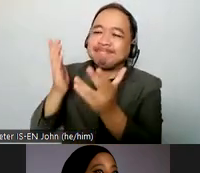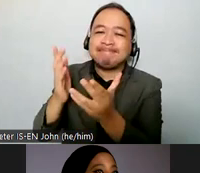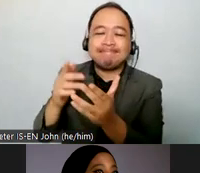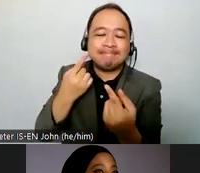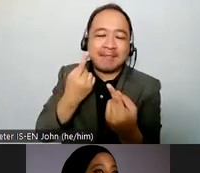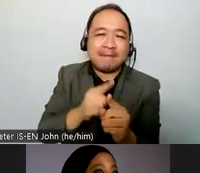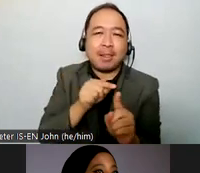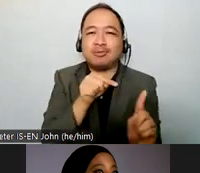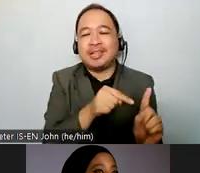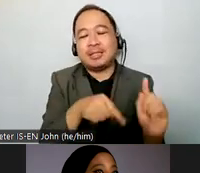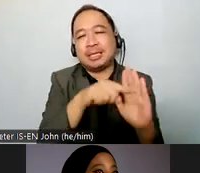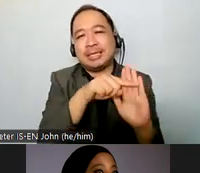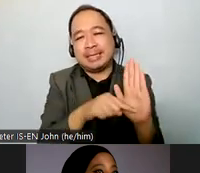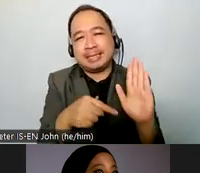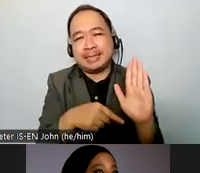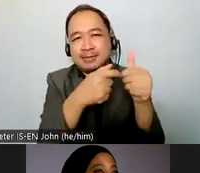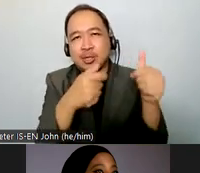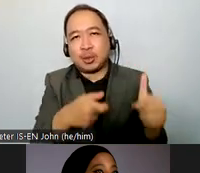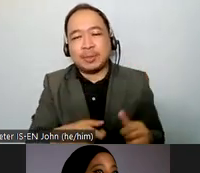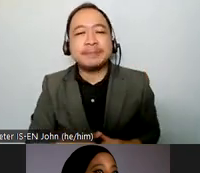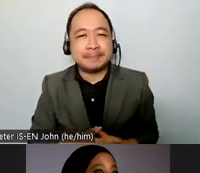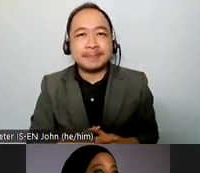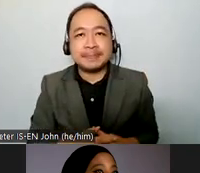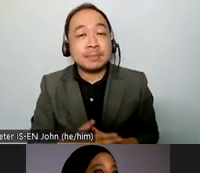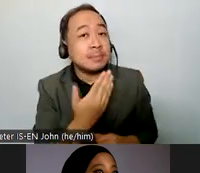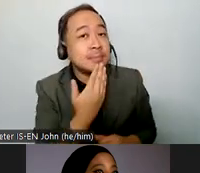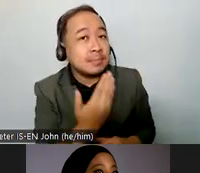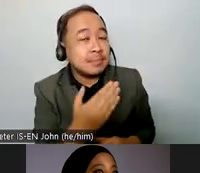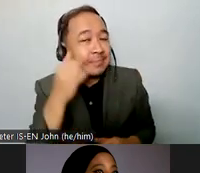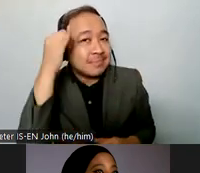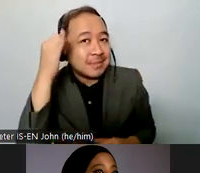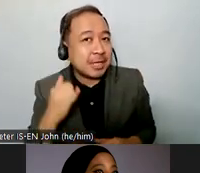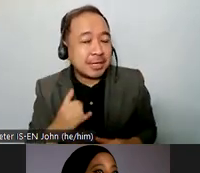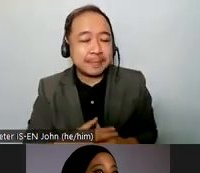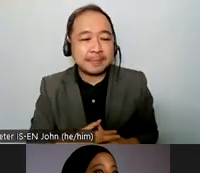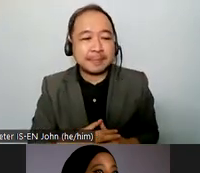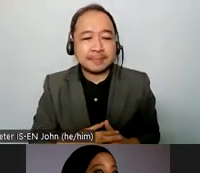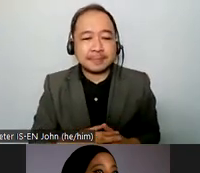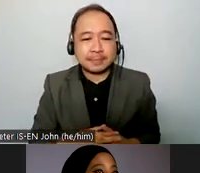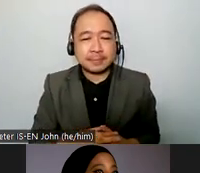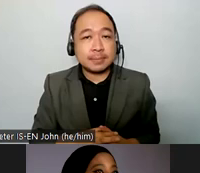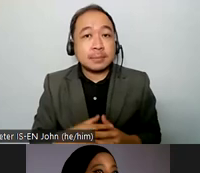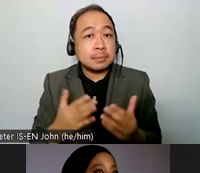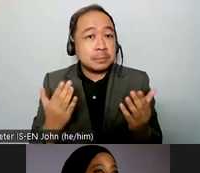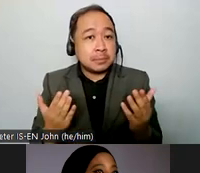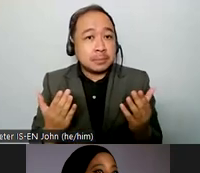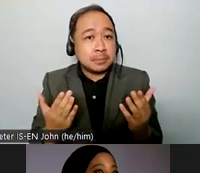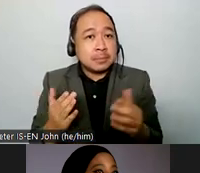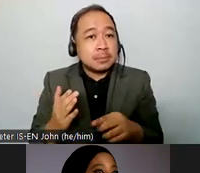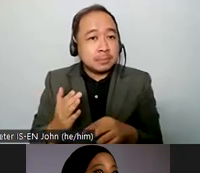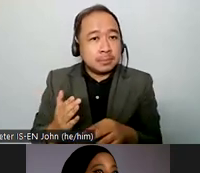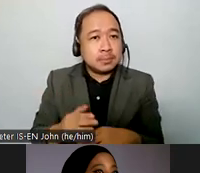thank you so much jenny how complete maybe so maybe we as dpos and human rights organizations